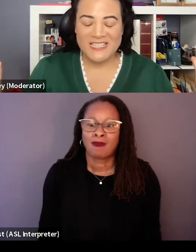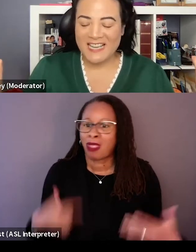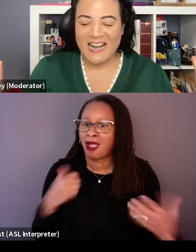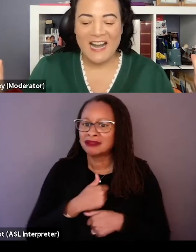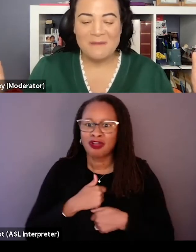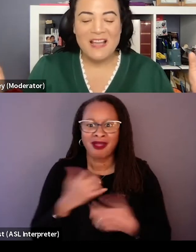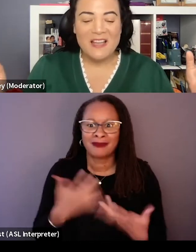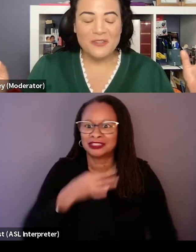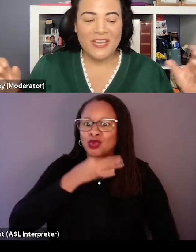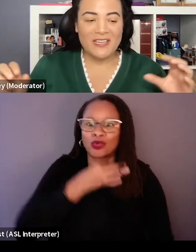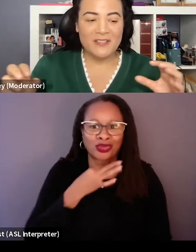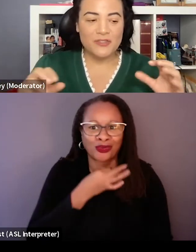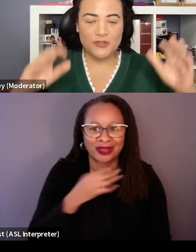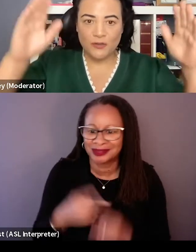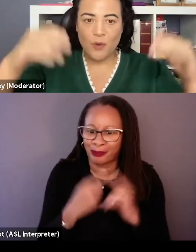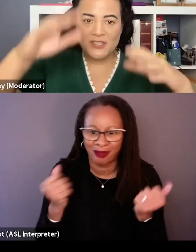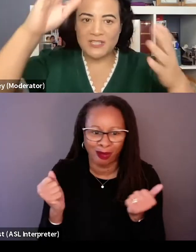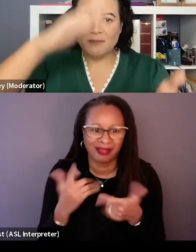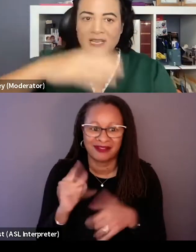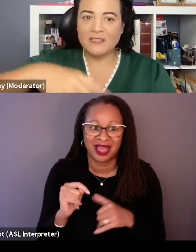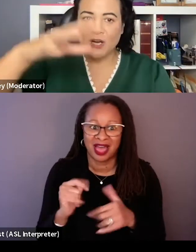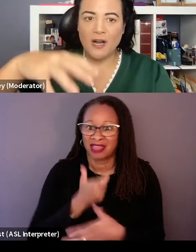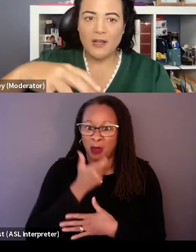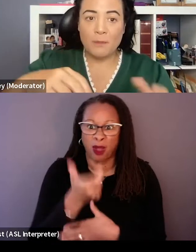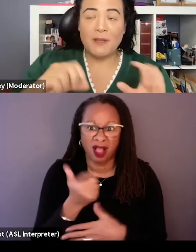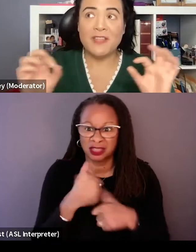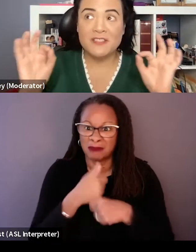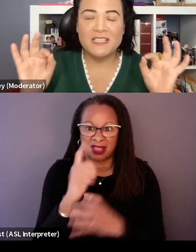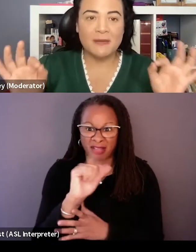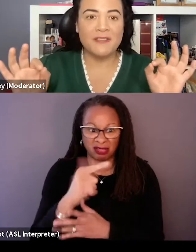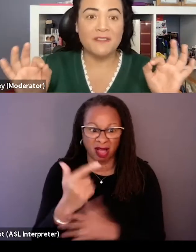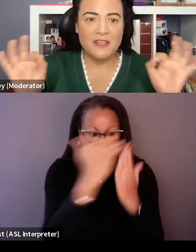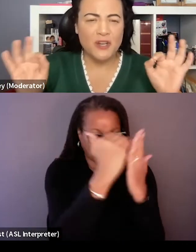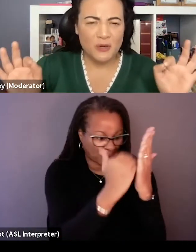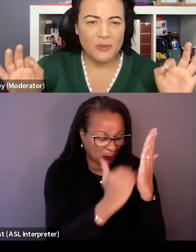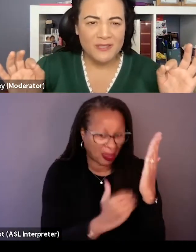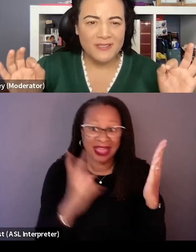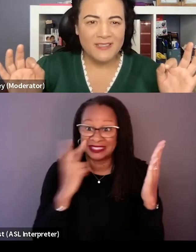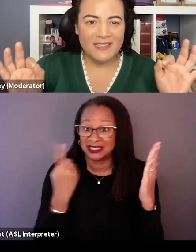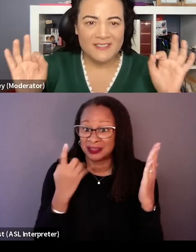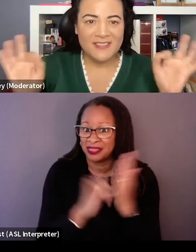Do they just sort of watch it and make a log, but if they see something that they know. Yeah.